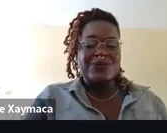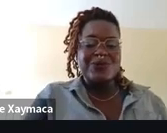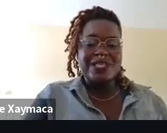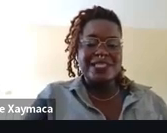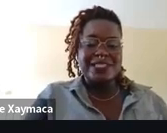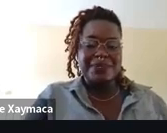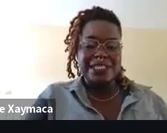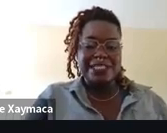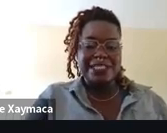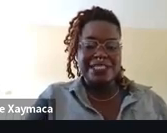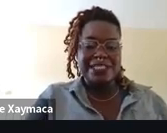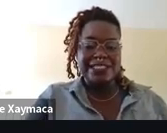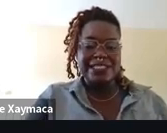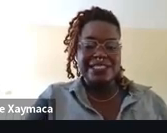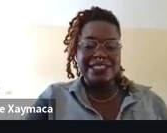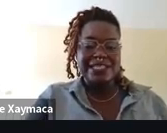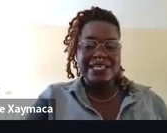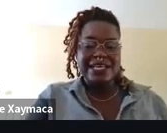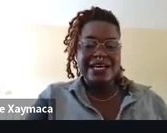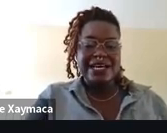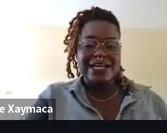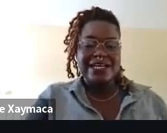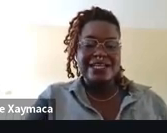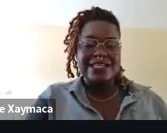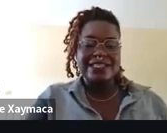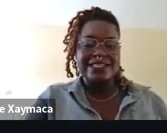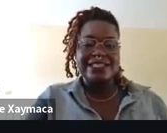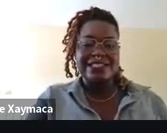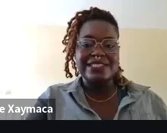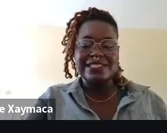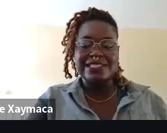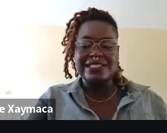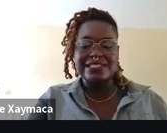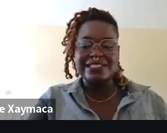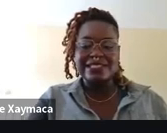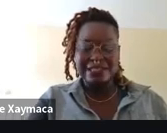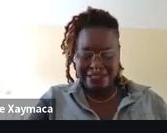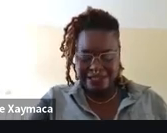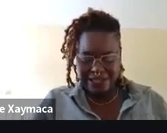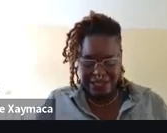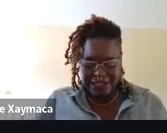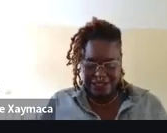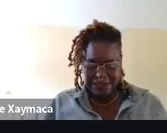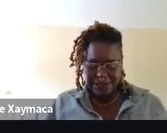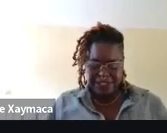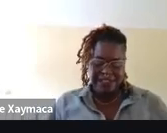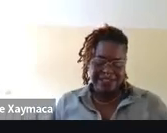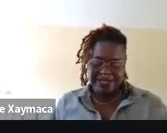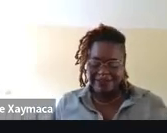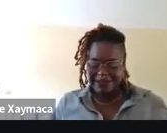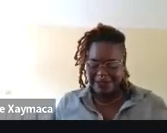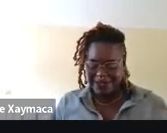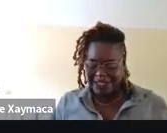So this piece, this is -- just a moment because now I have to pull